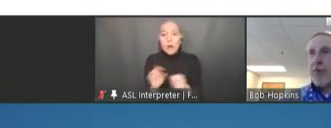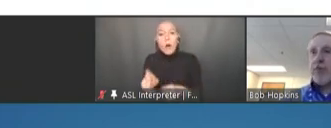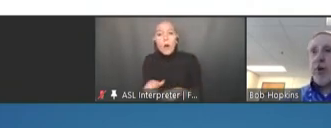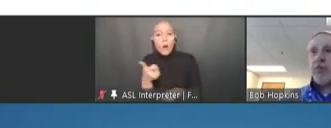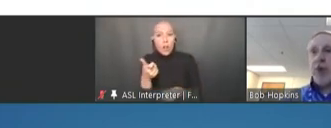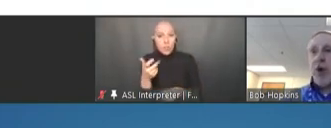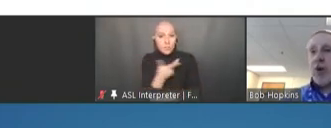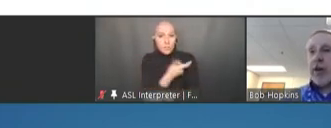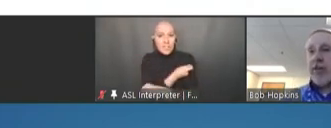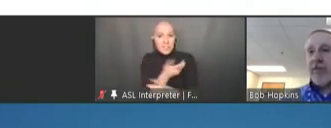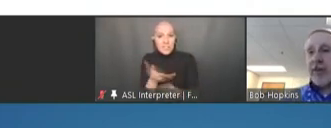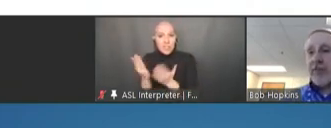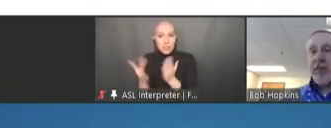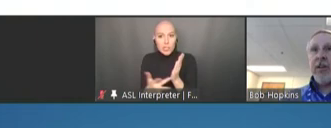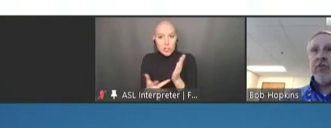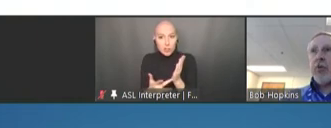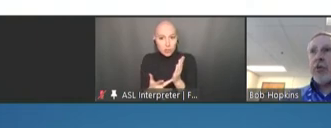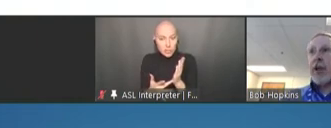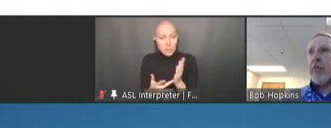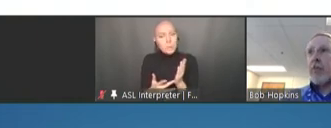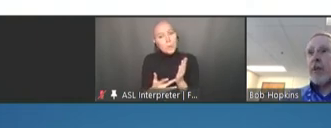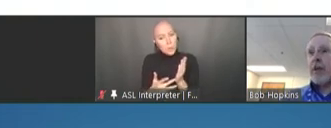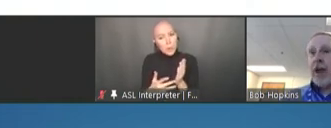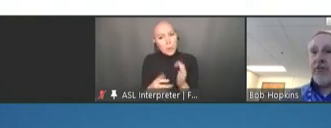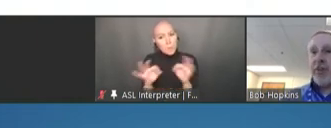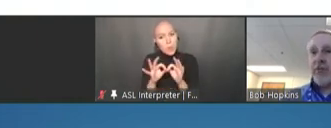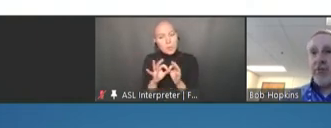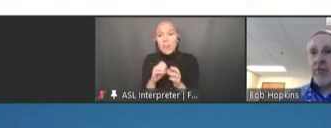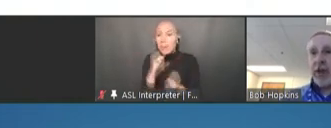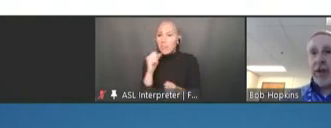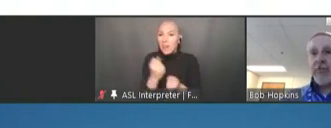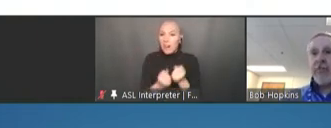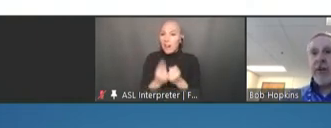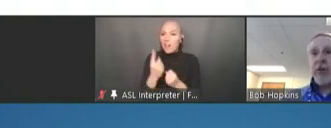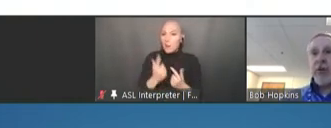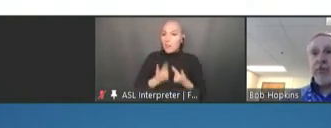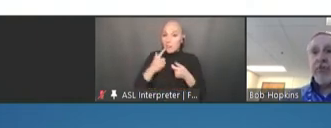don't all live in cities where they have immediate access to -70-degree freezers.